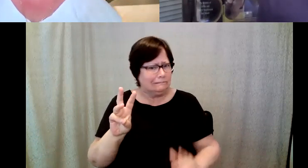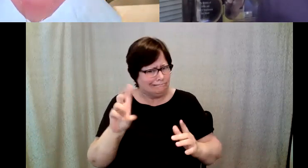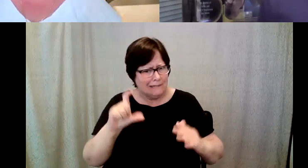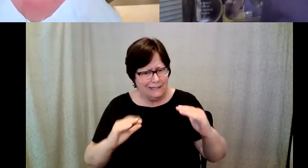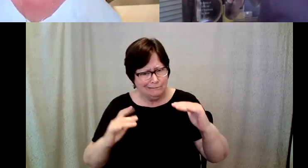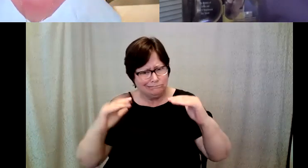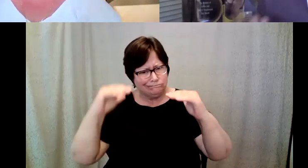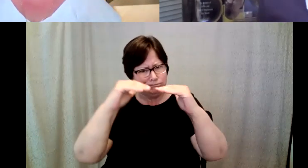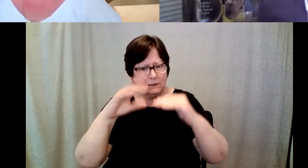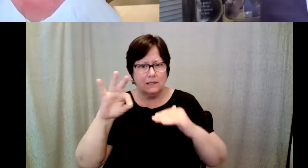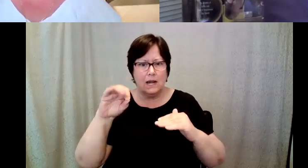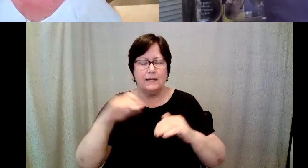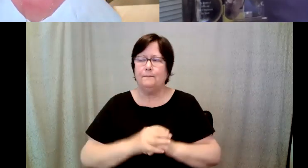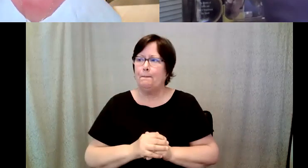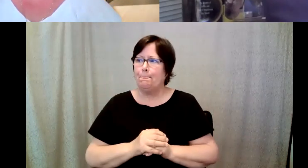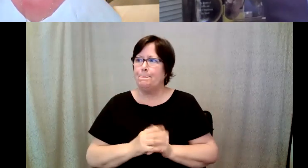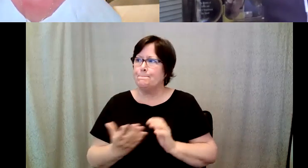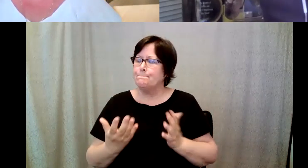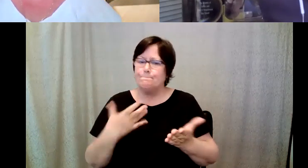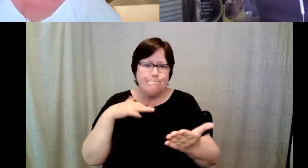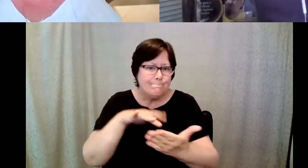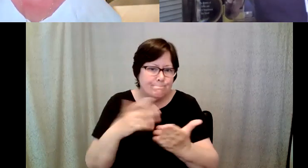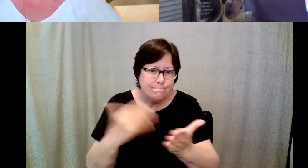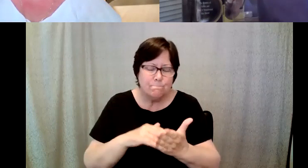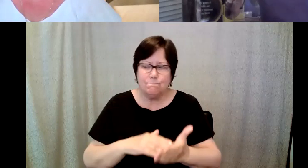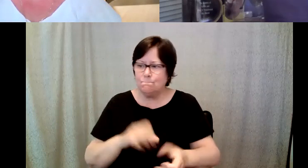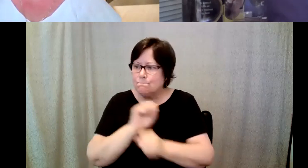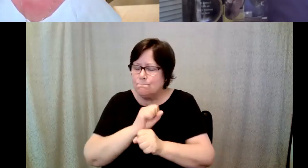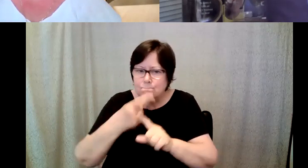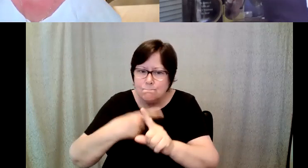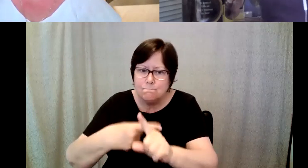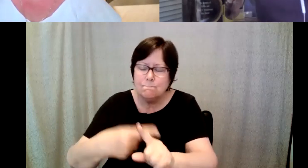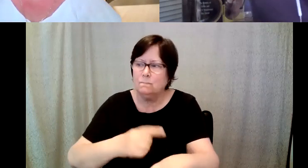D. Major Cohen: So I studied again I worked for a couple months and I went here in Seattle